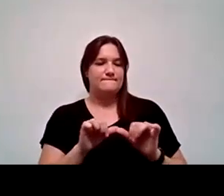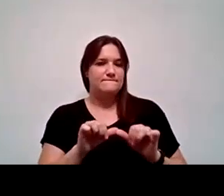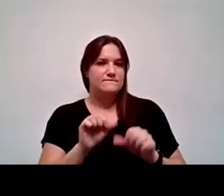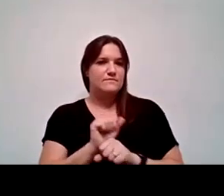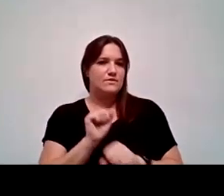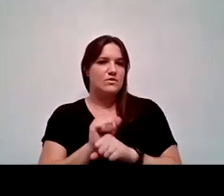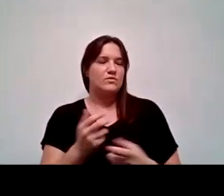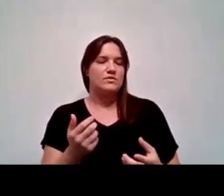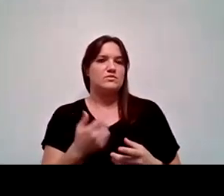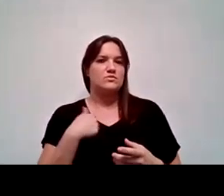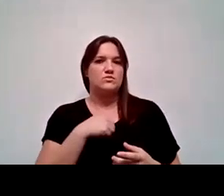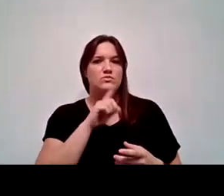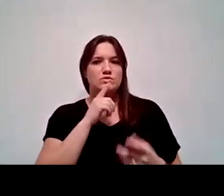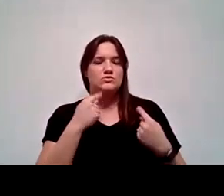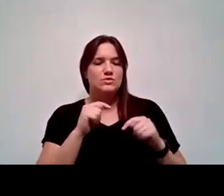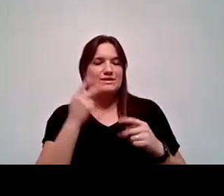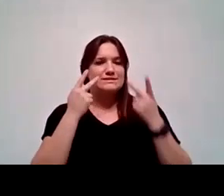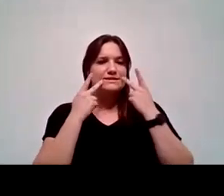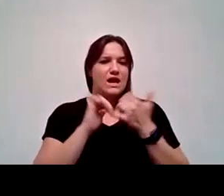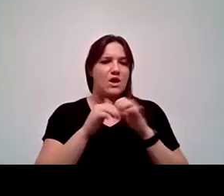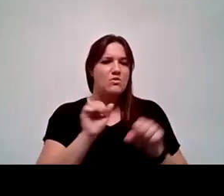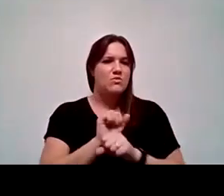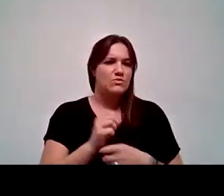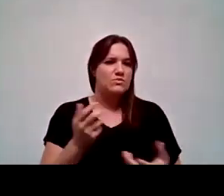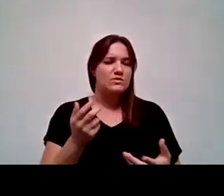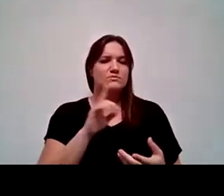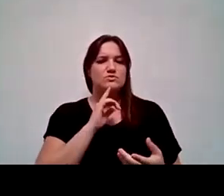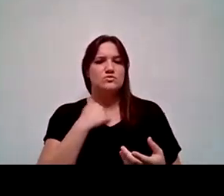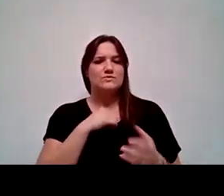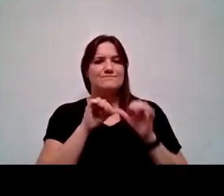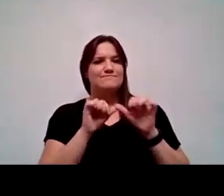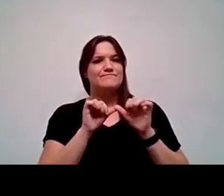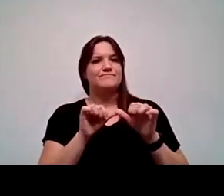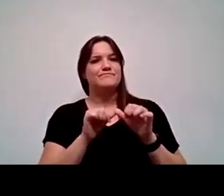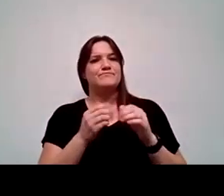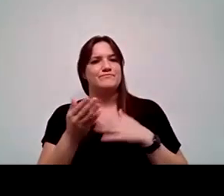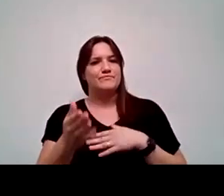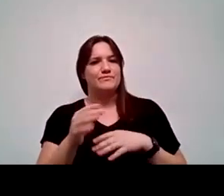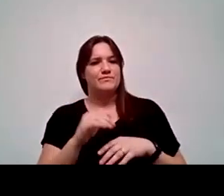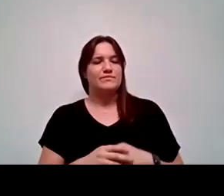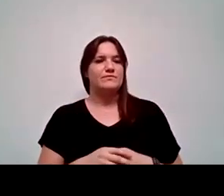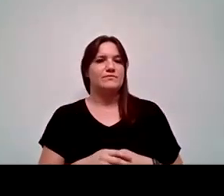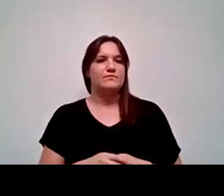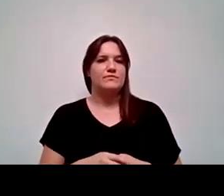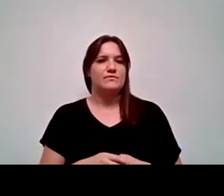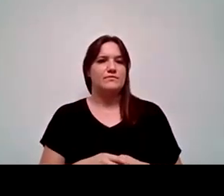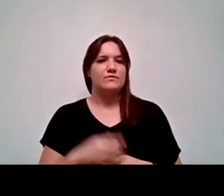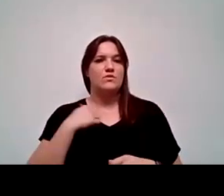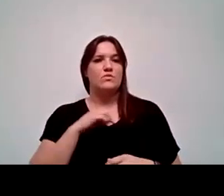So we're really trying to see how it's going to work to to make sure that we continue to push that work forward. We engage with the community.